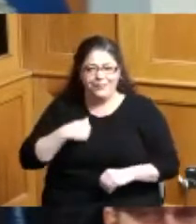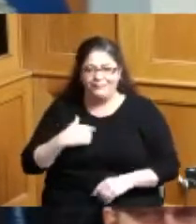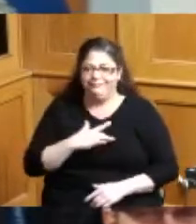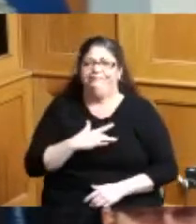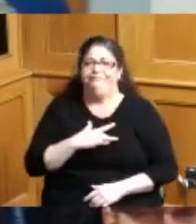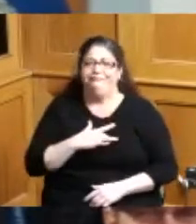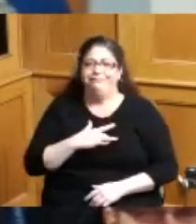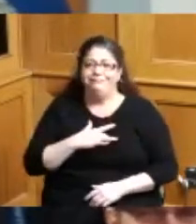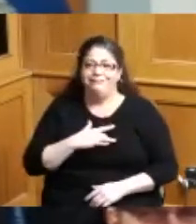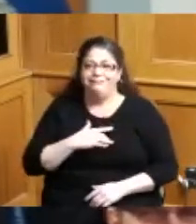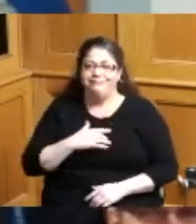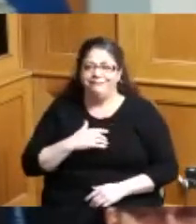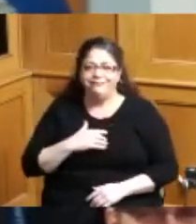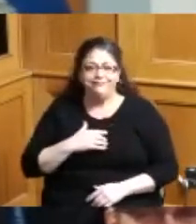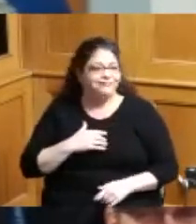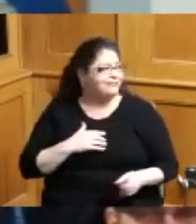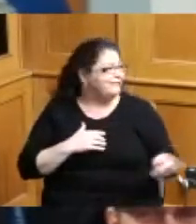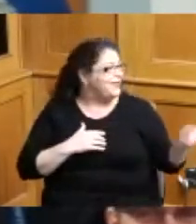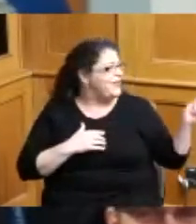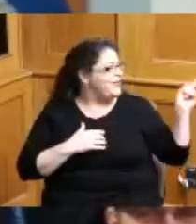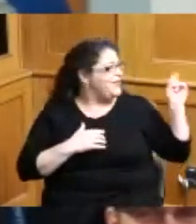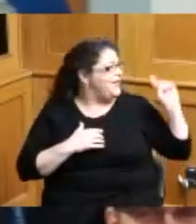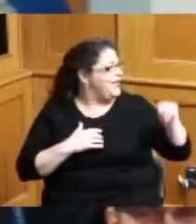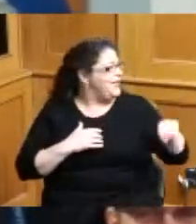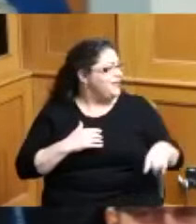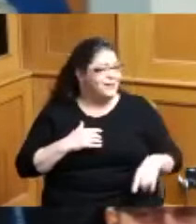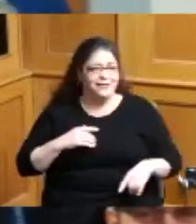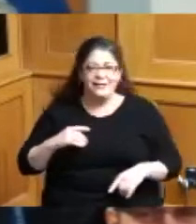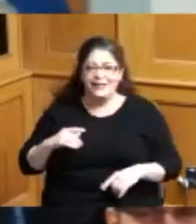hey king potter fourth man starting to get some stuff man